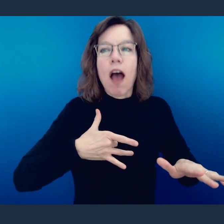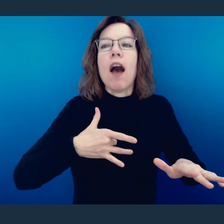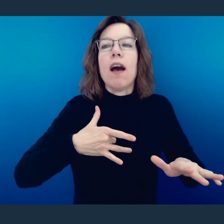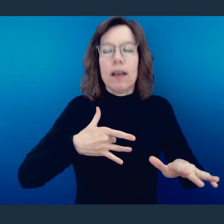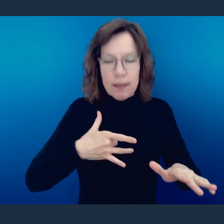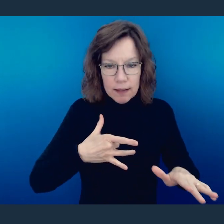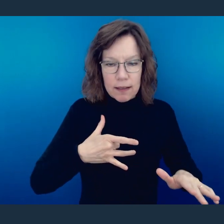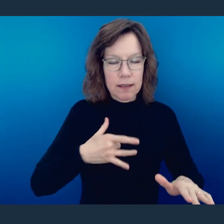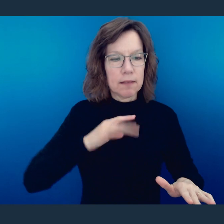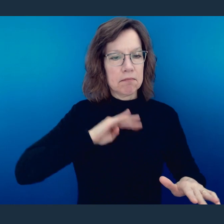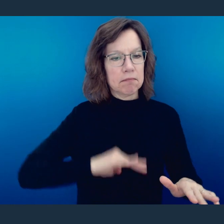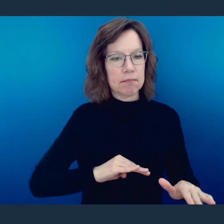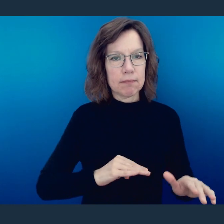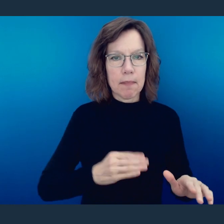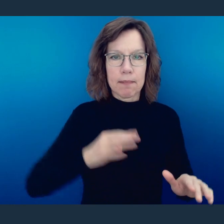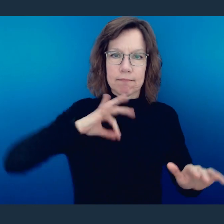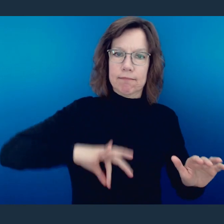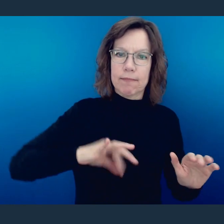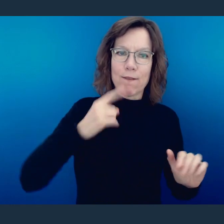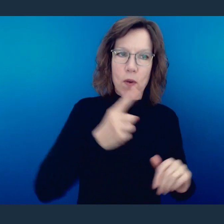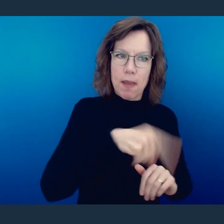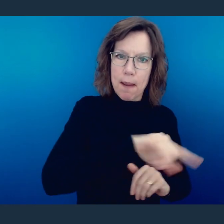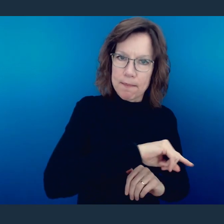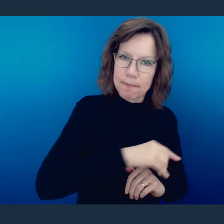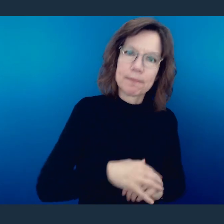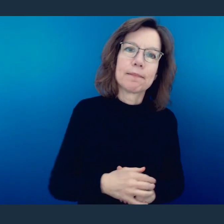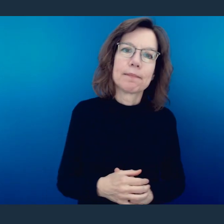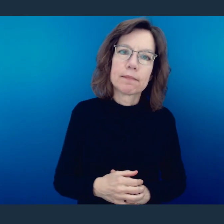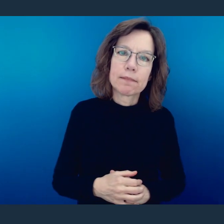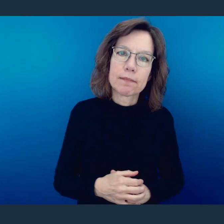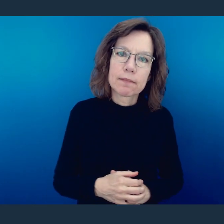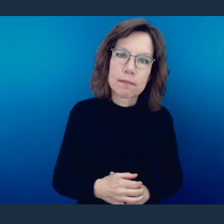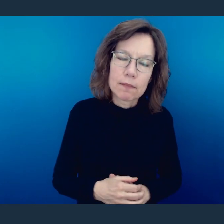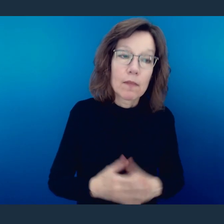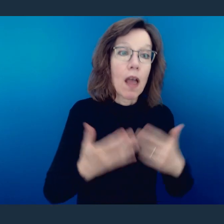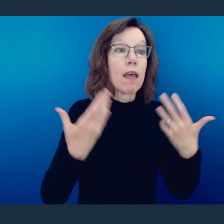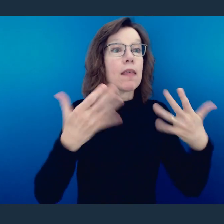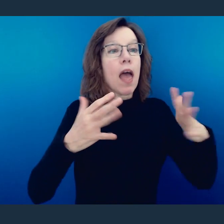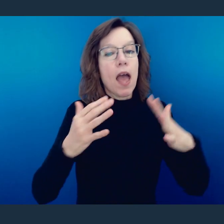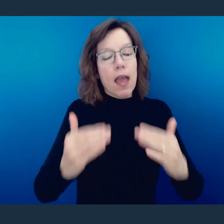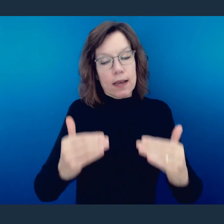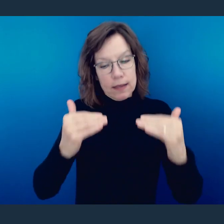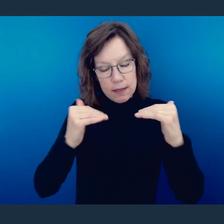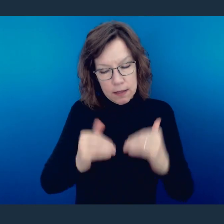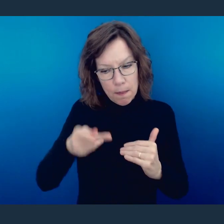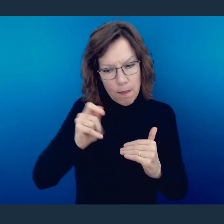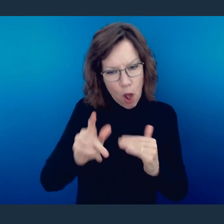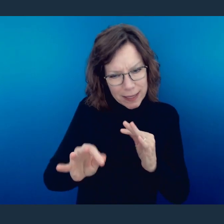they might be better off. And in doing that, he goes into this and he